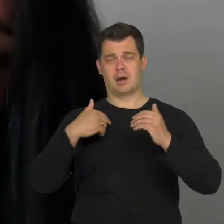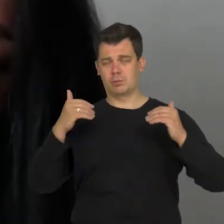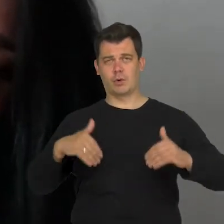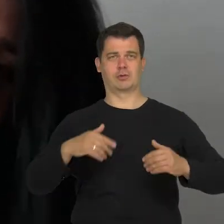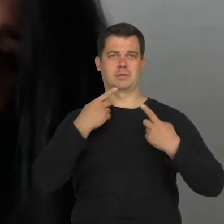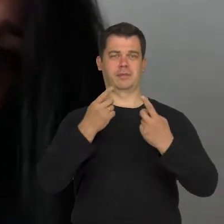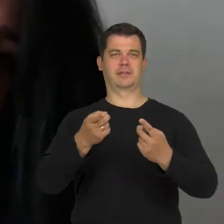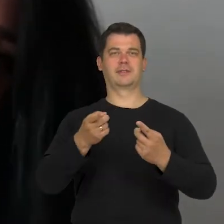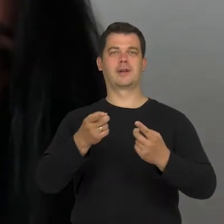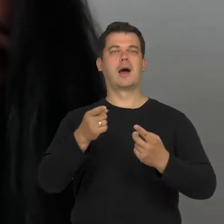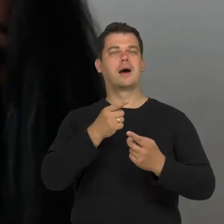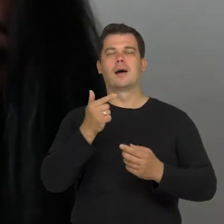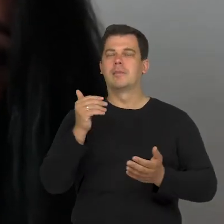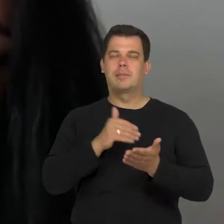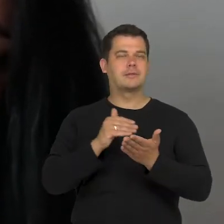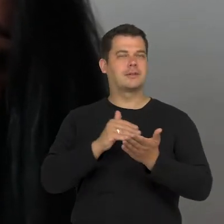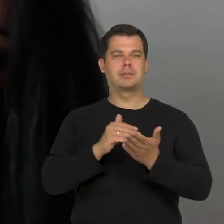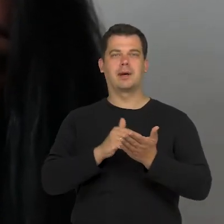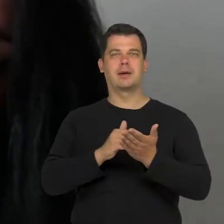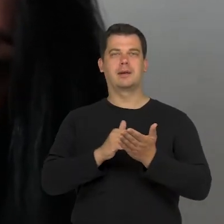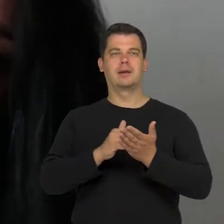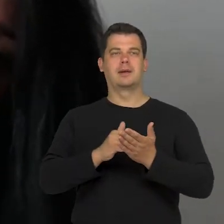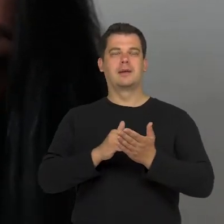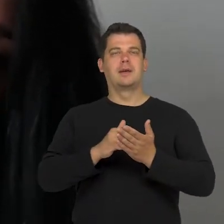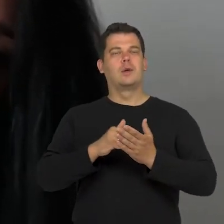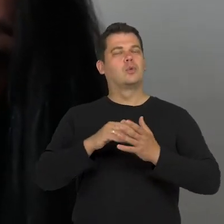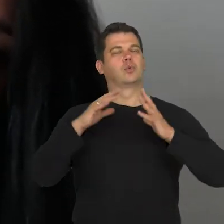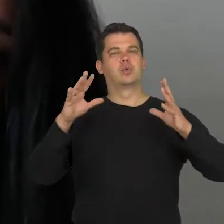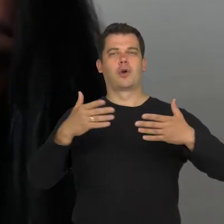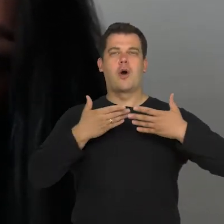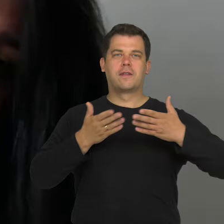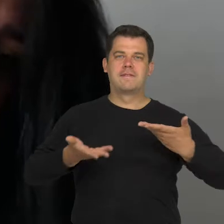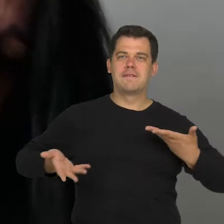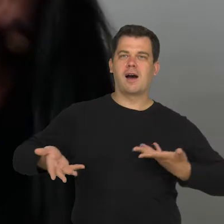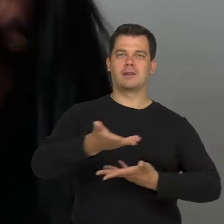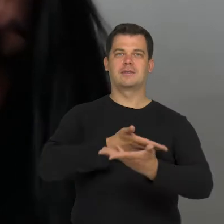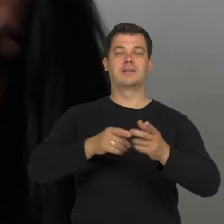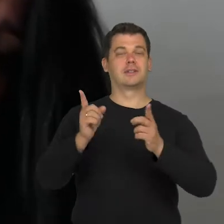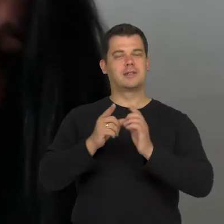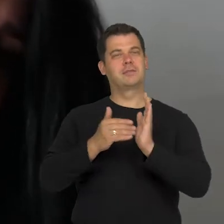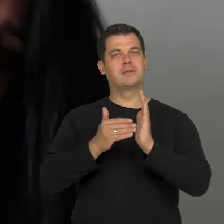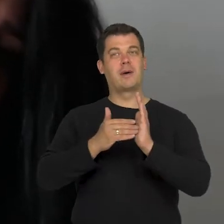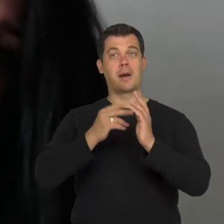but we need to remain open and broaden our horizons.